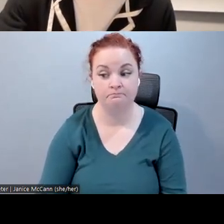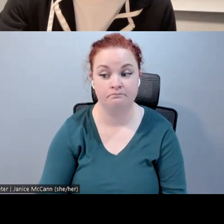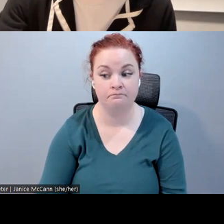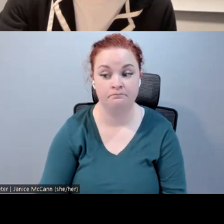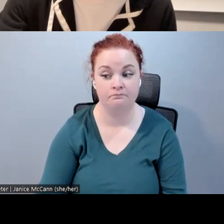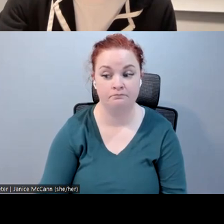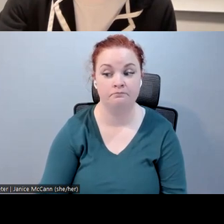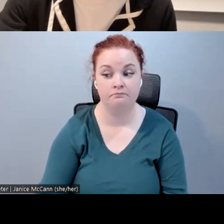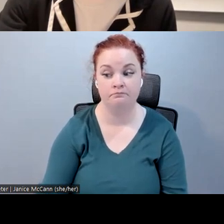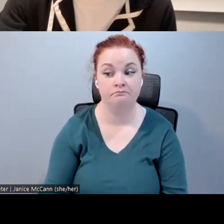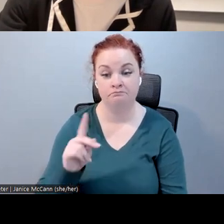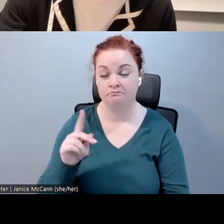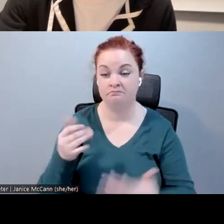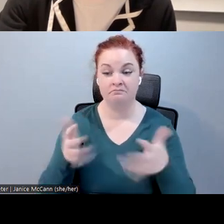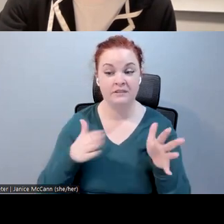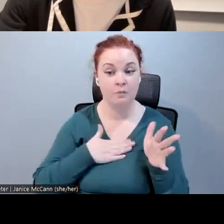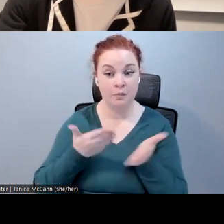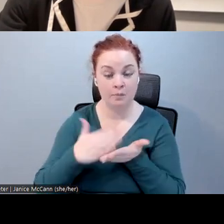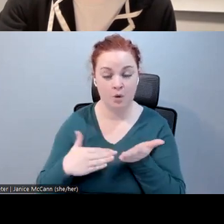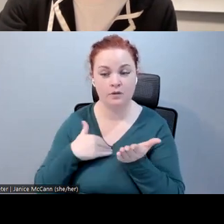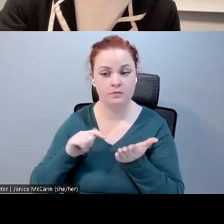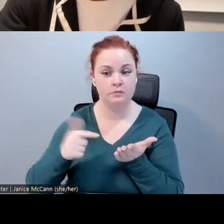my part, and I'll hand it back to Dylan.